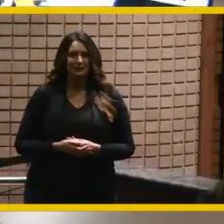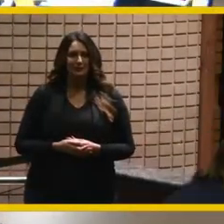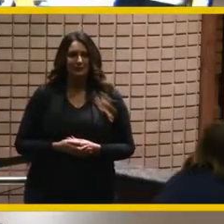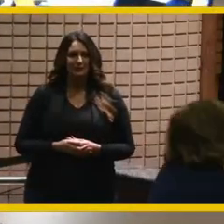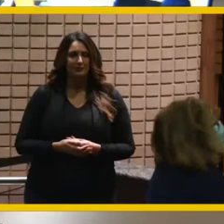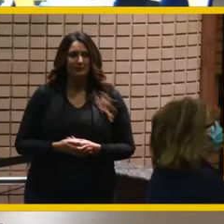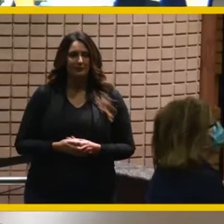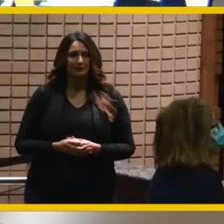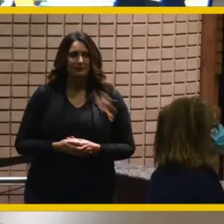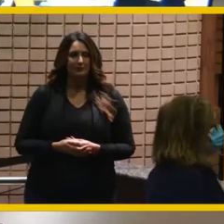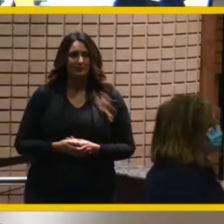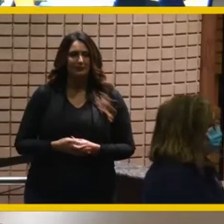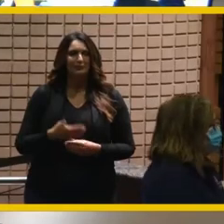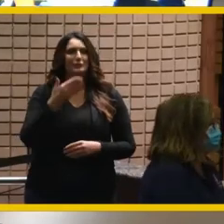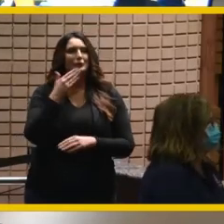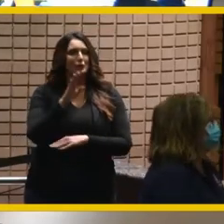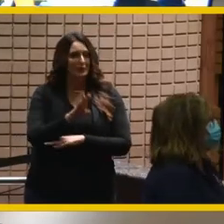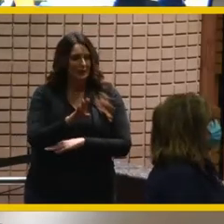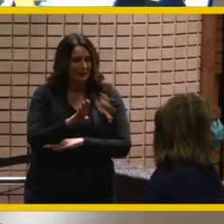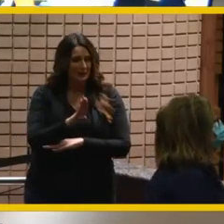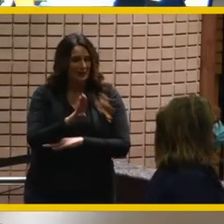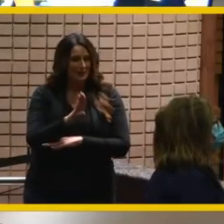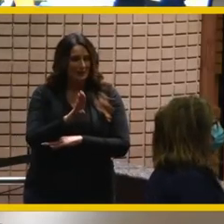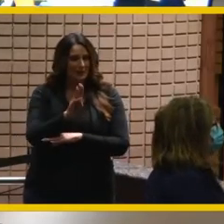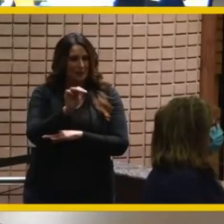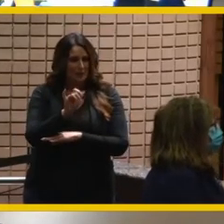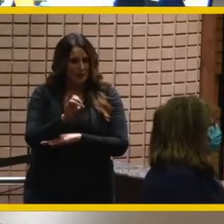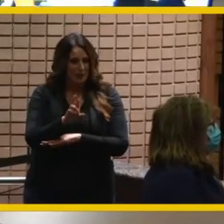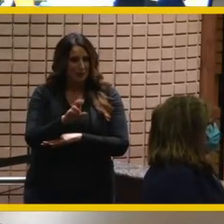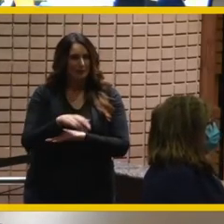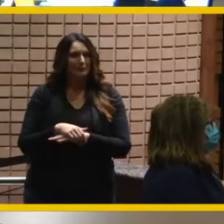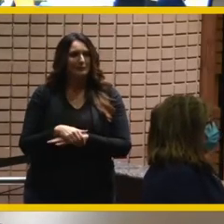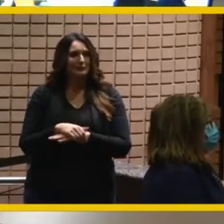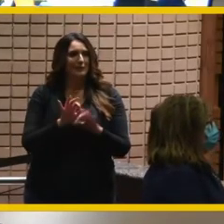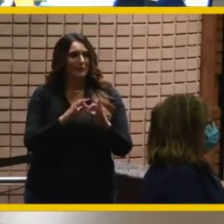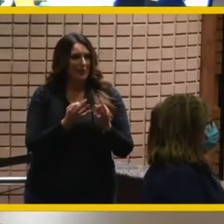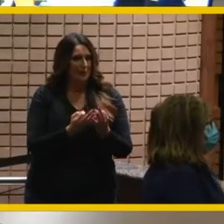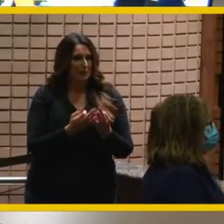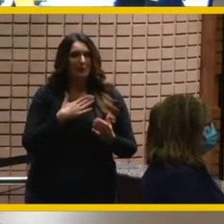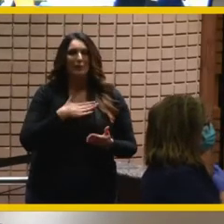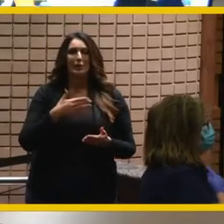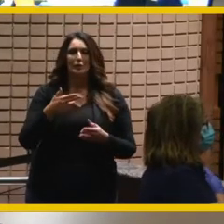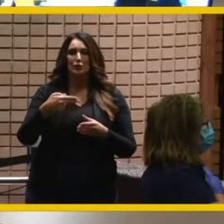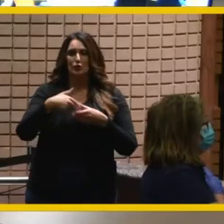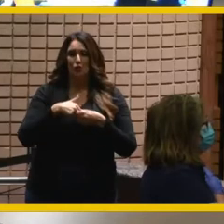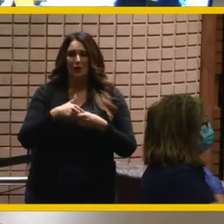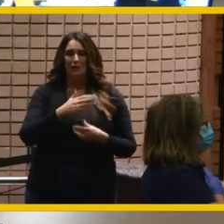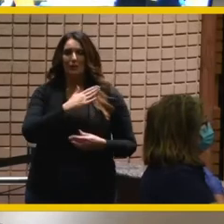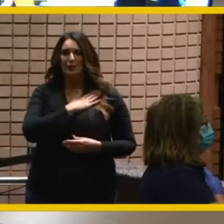good evening mayor judy bailey family please join me in the pledge of allegiance i